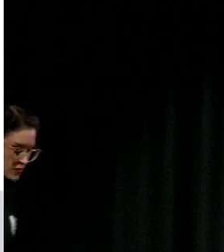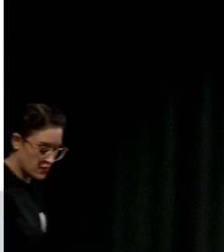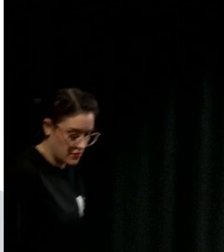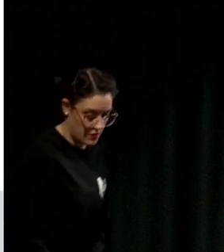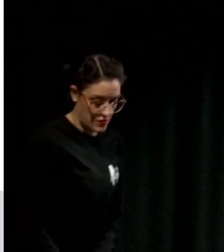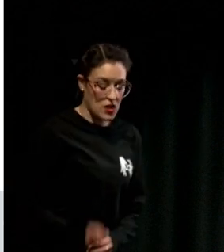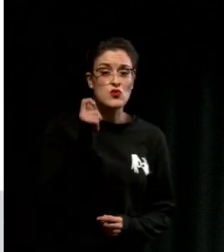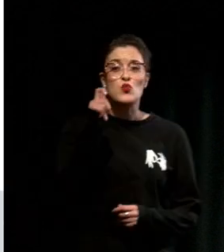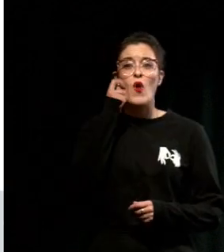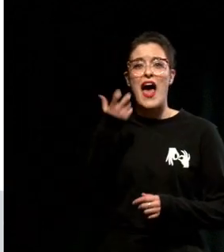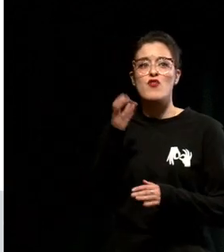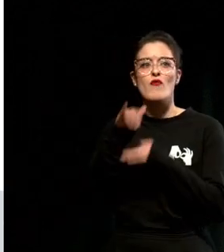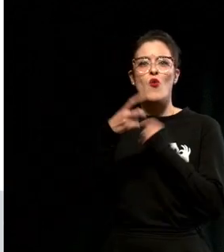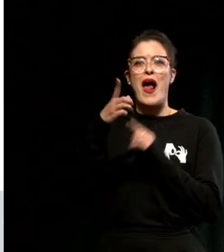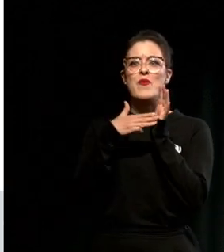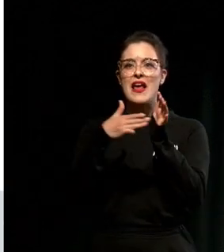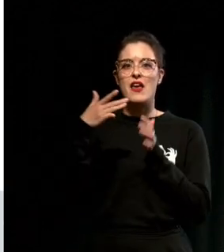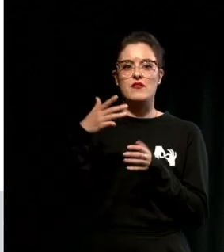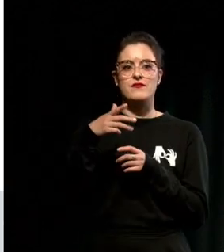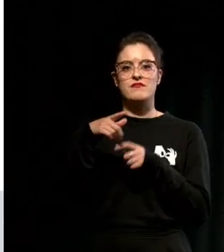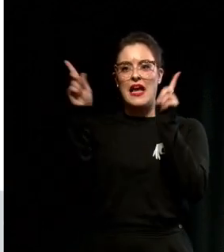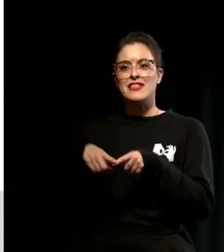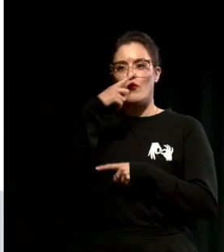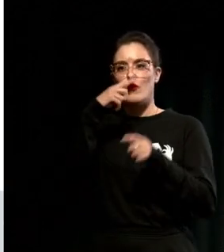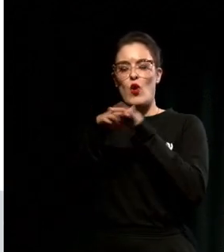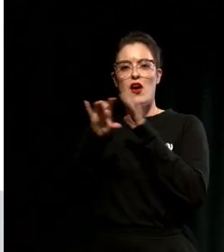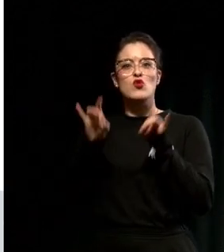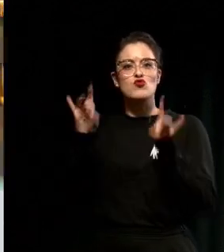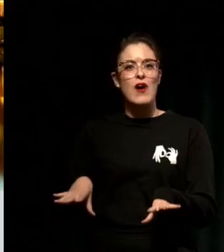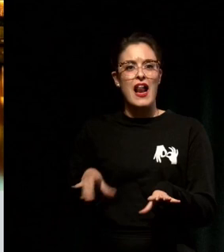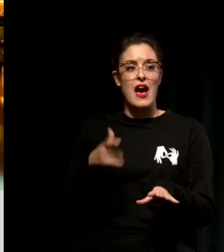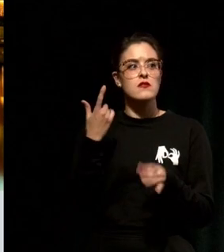technologies that were there were enabling a different world.